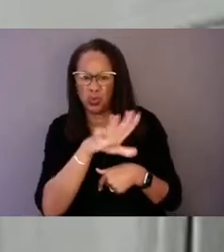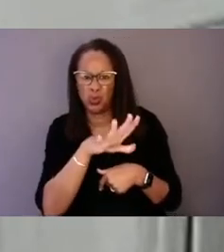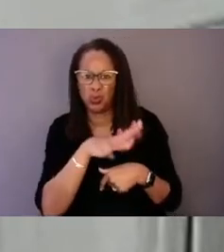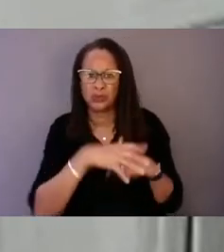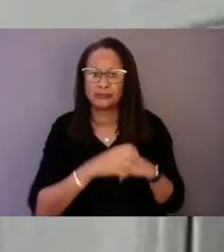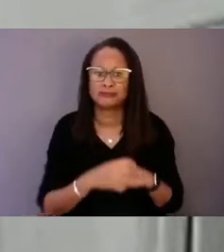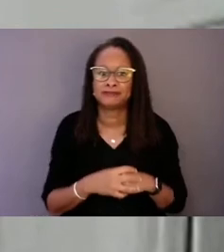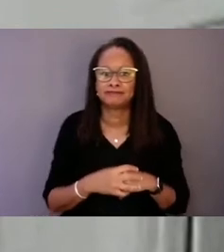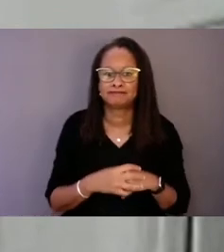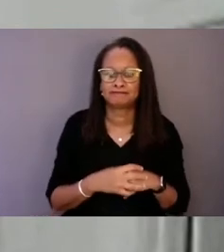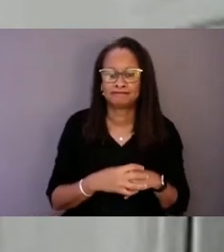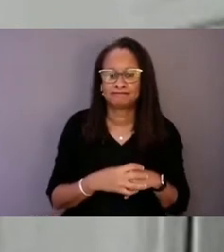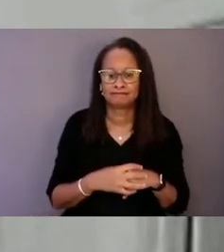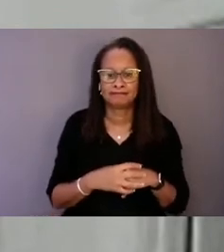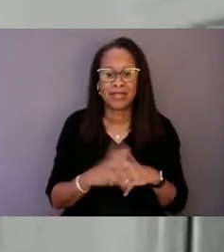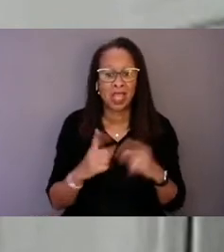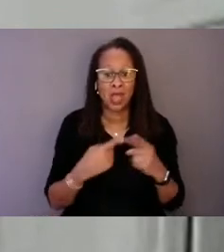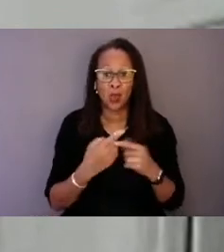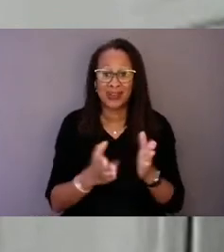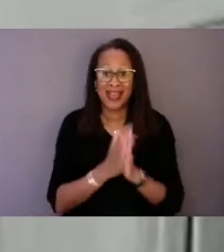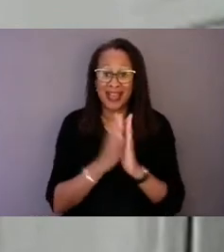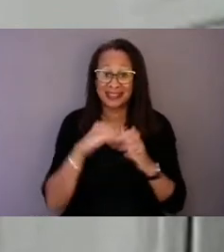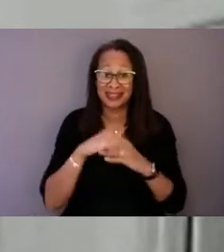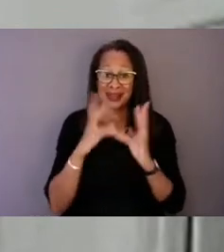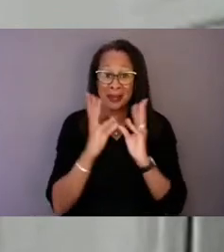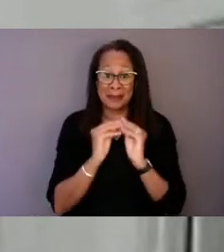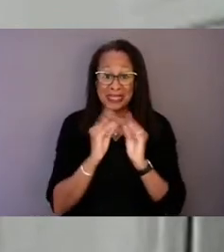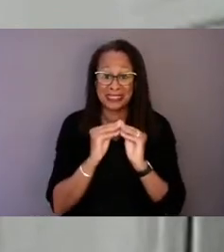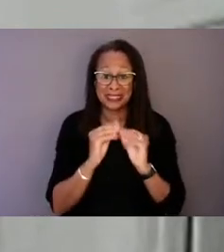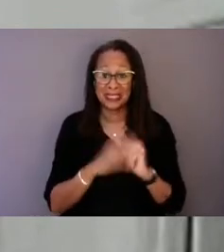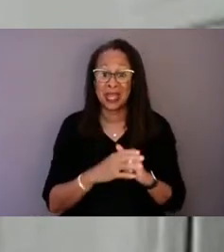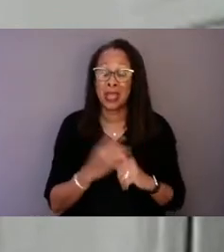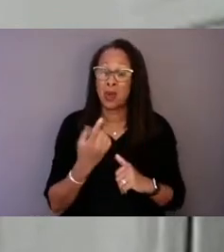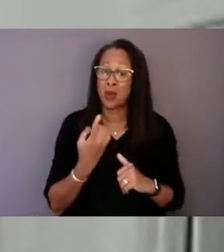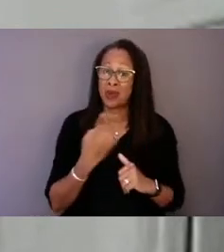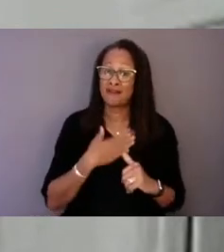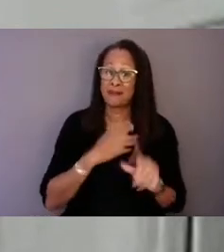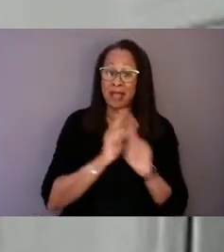When asked in meetings, and one of my mentors, Dr. Dolores Bigfoot,